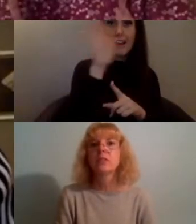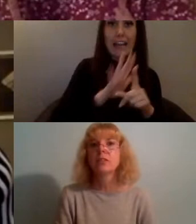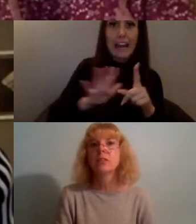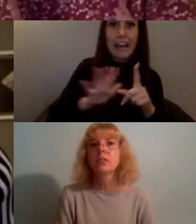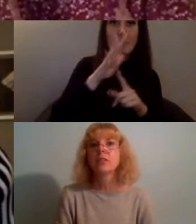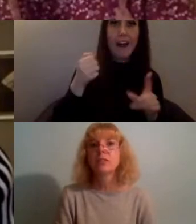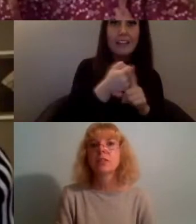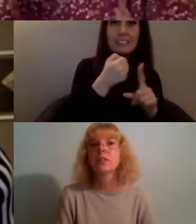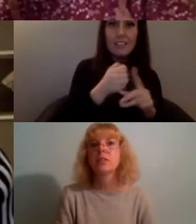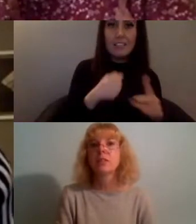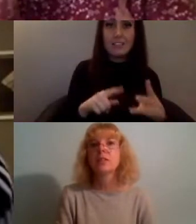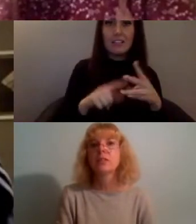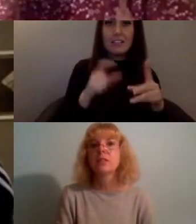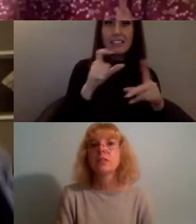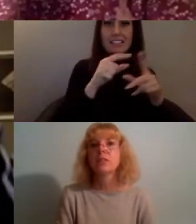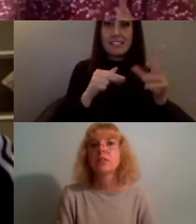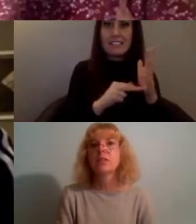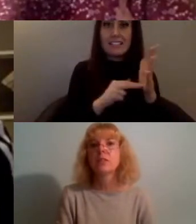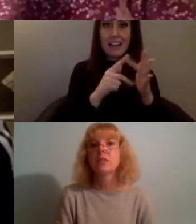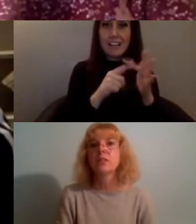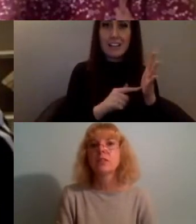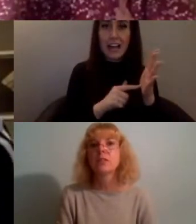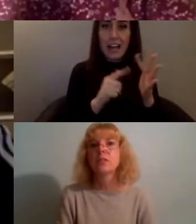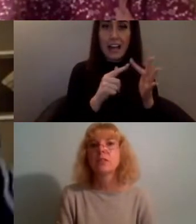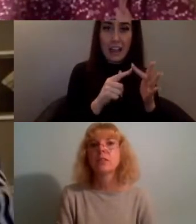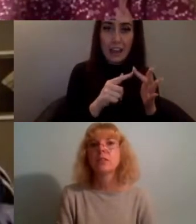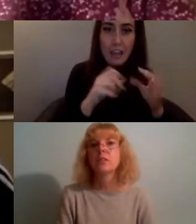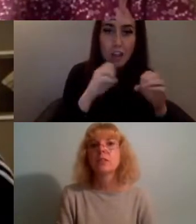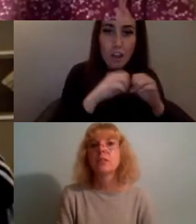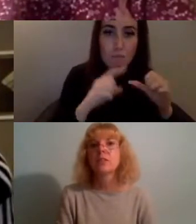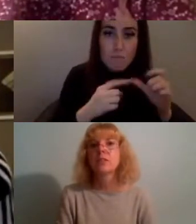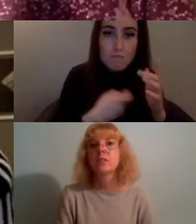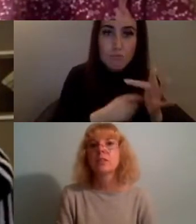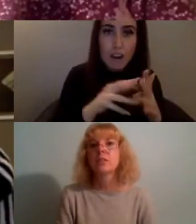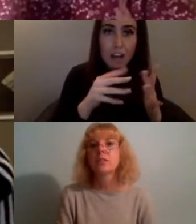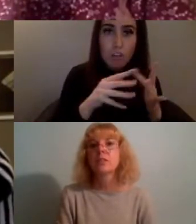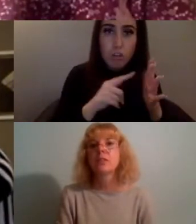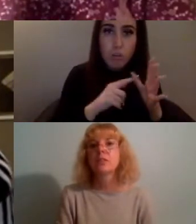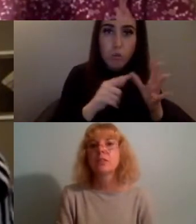Danielle Brathwaite-Shirley an artist working in animation, sound, performance,